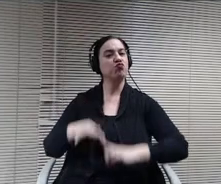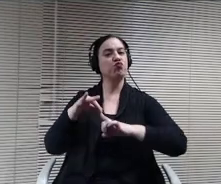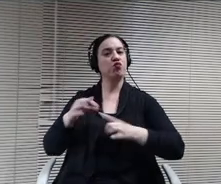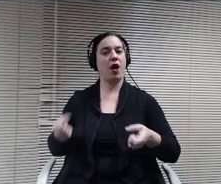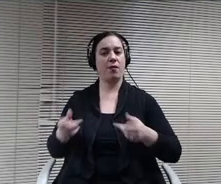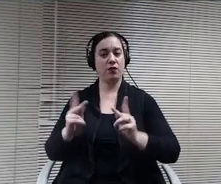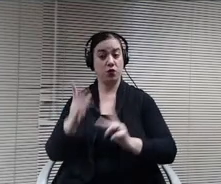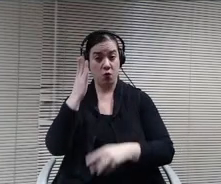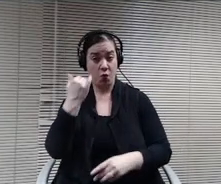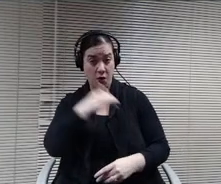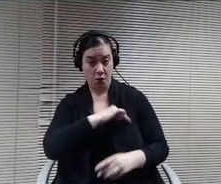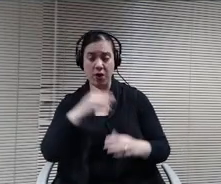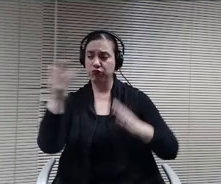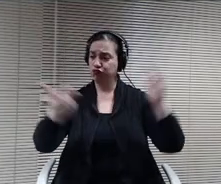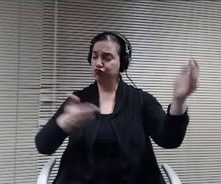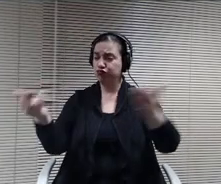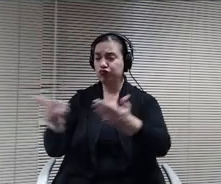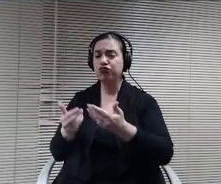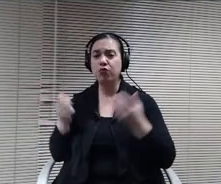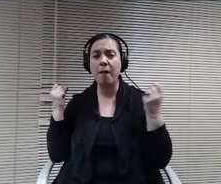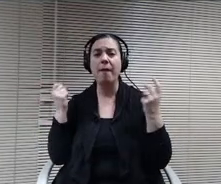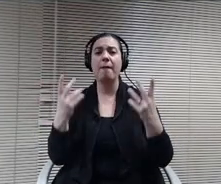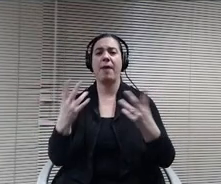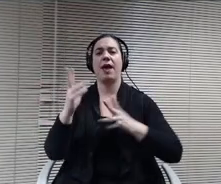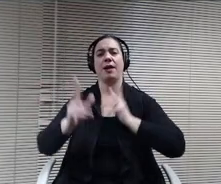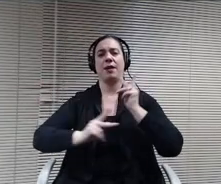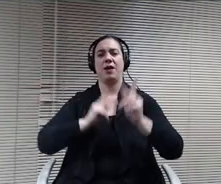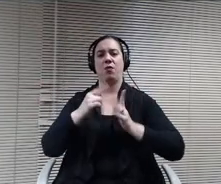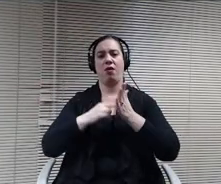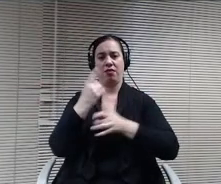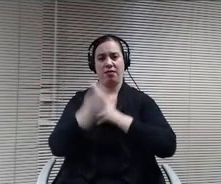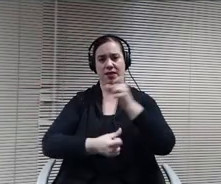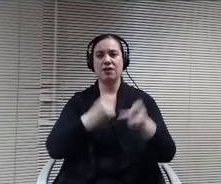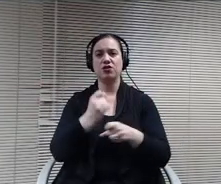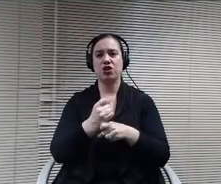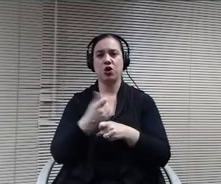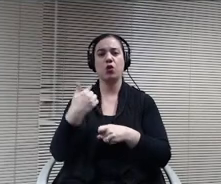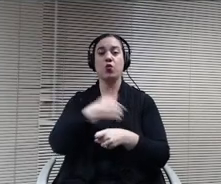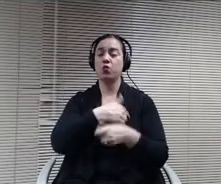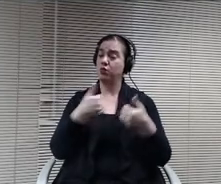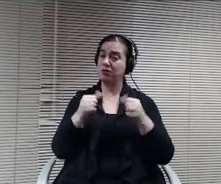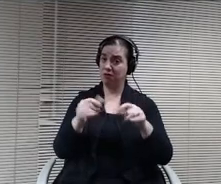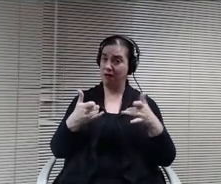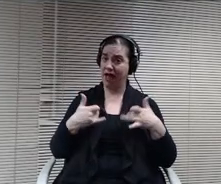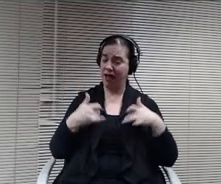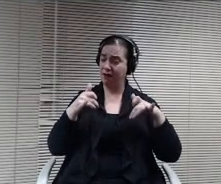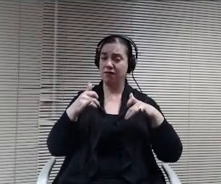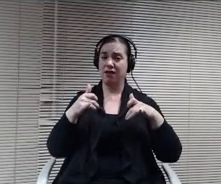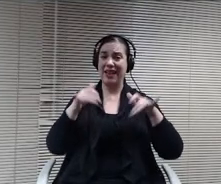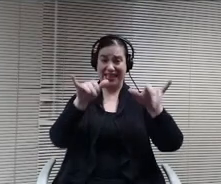opportunities 'cause we hired a lot of people this year and we still had the same standards. Were still hiring really quality